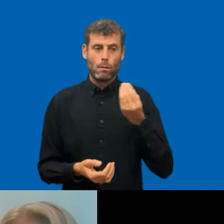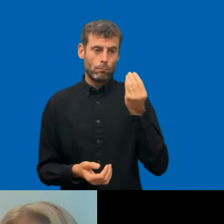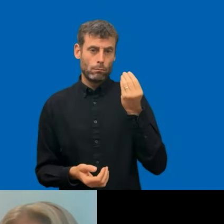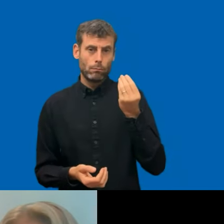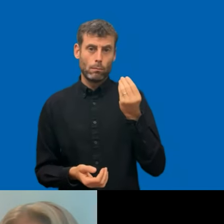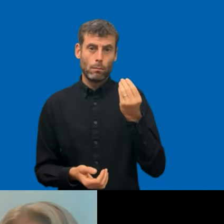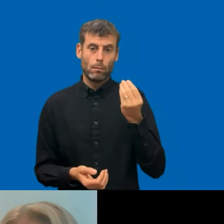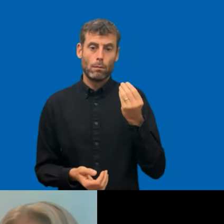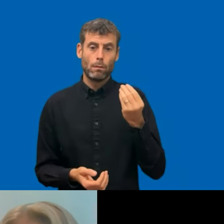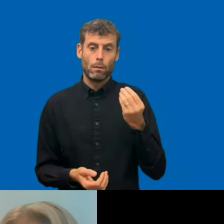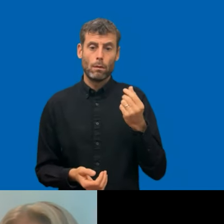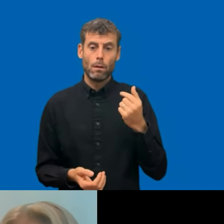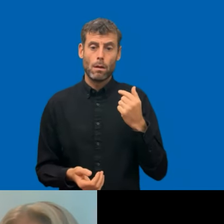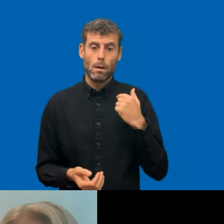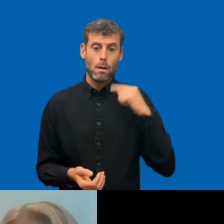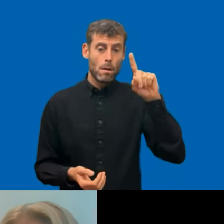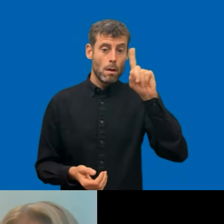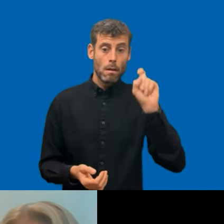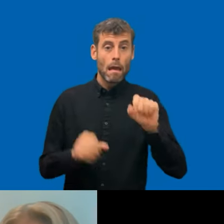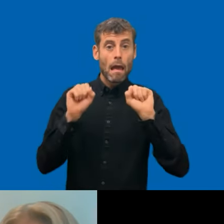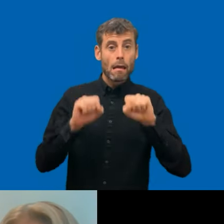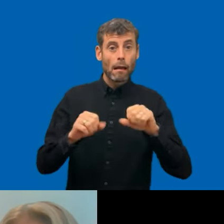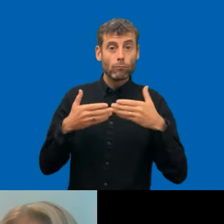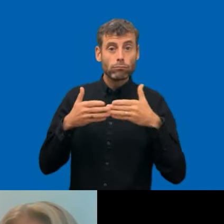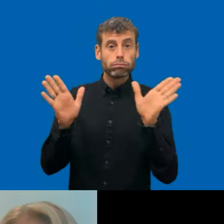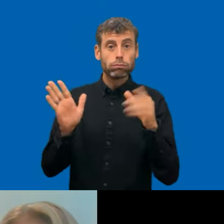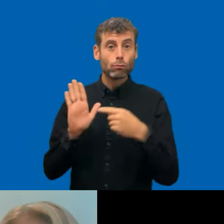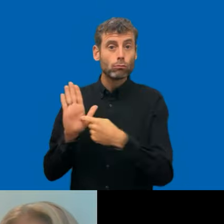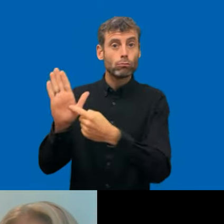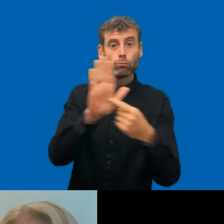can just if not during the meeting here just afterwards we can send out the English version.